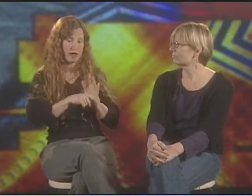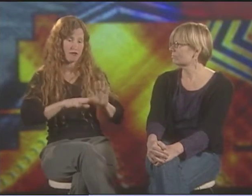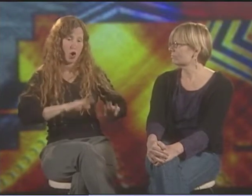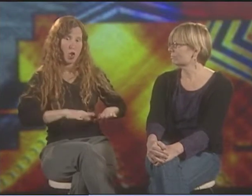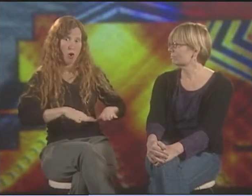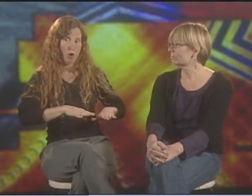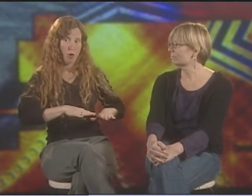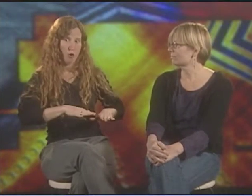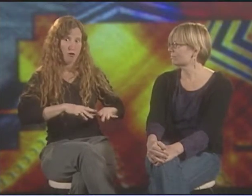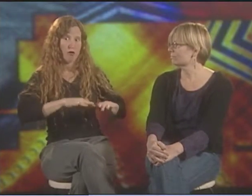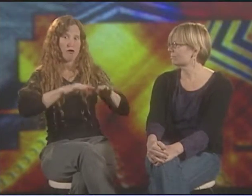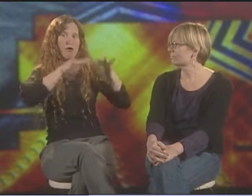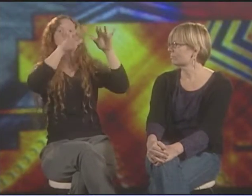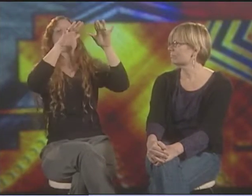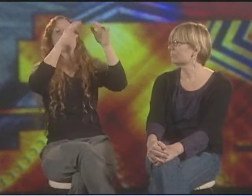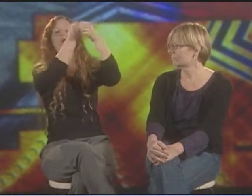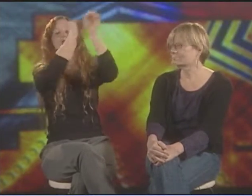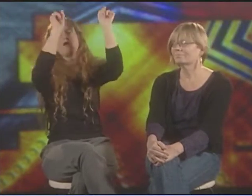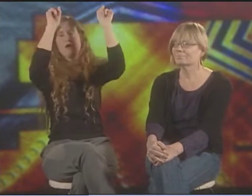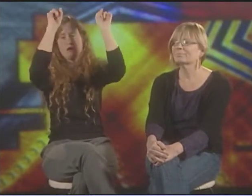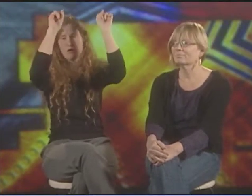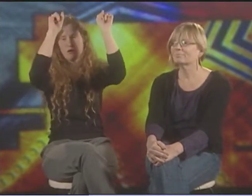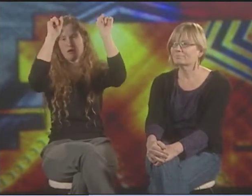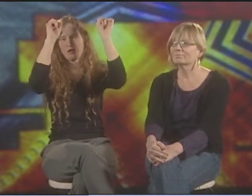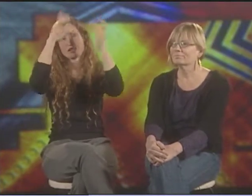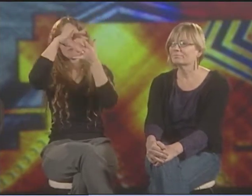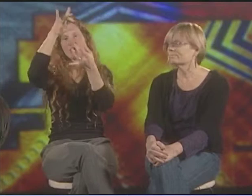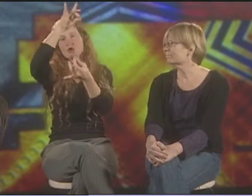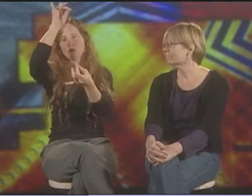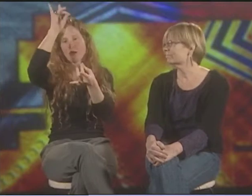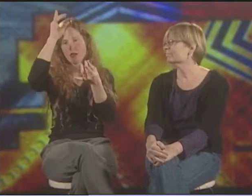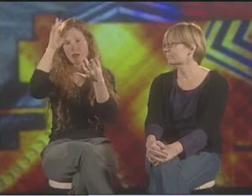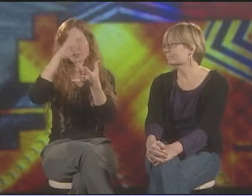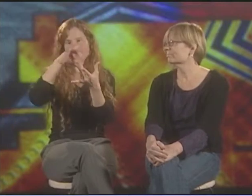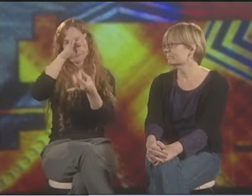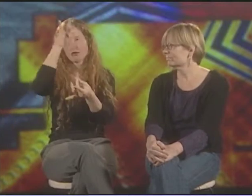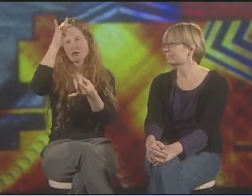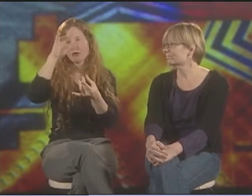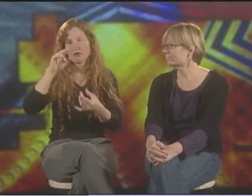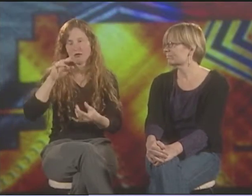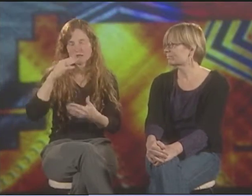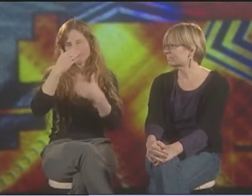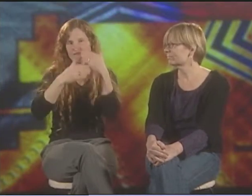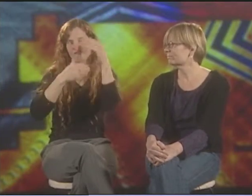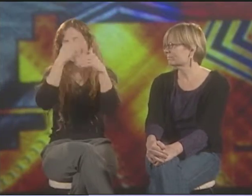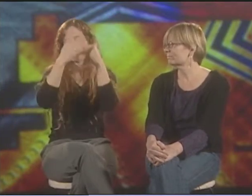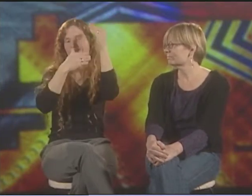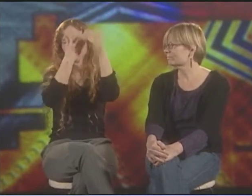OFTEN THEY'LL SHOW THE STRUGGLES ON THE BOTTOM PART OF THE CANVAS OR THE ARTWORK, AND THEN THINGS GET LIGHTER AND MORE CELEBRATORY